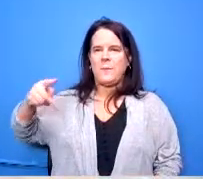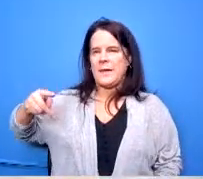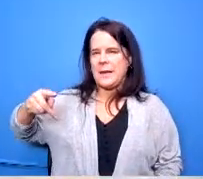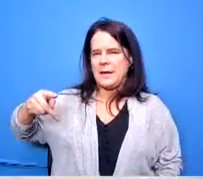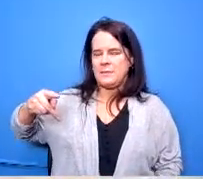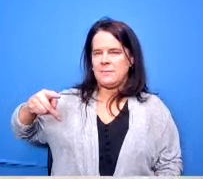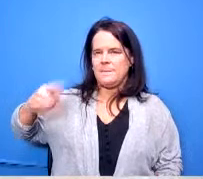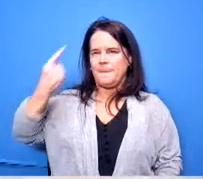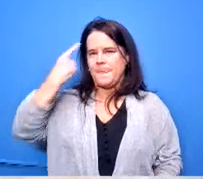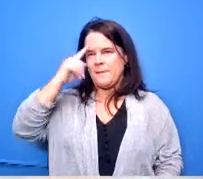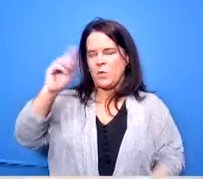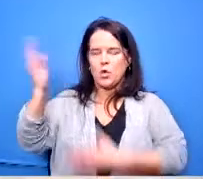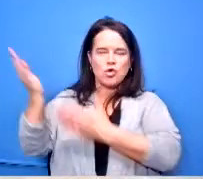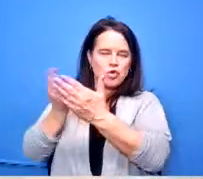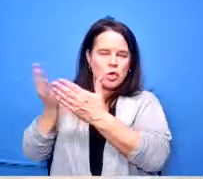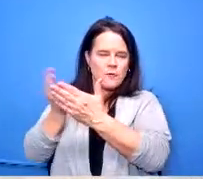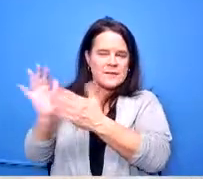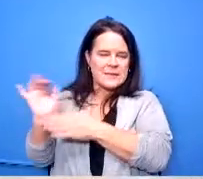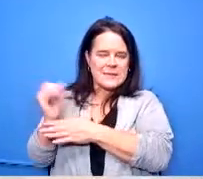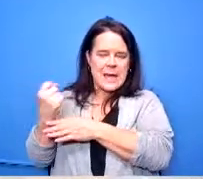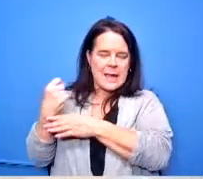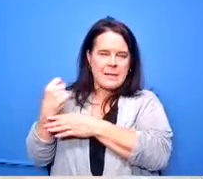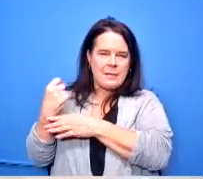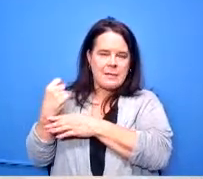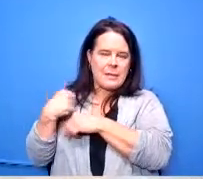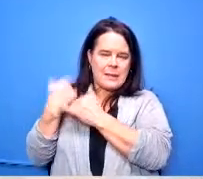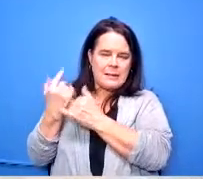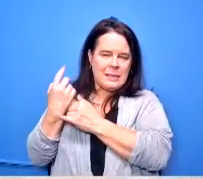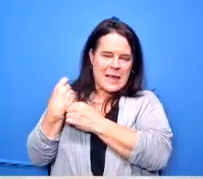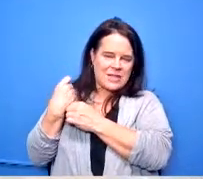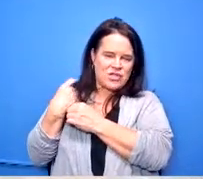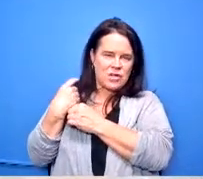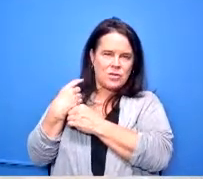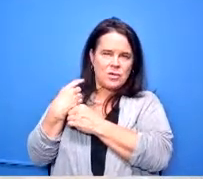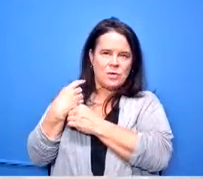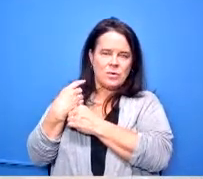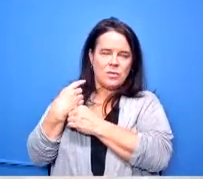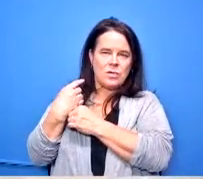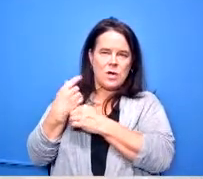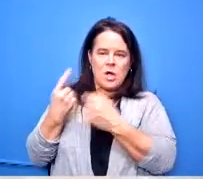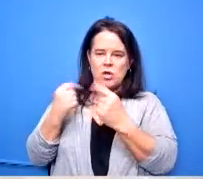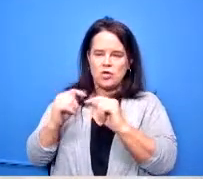had this past year to see whether or not we can actually have a contracted service or if